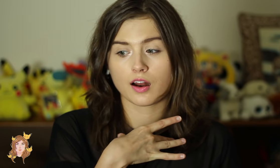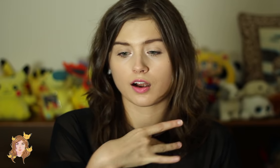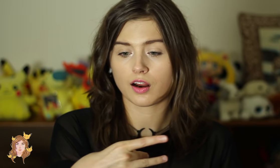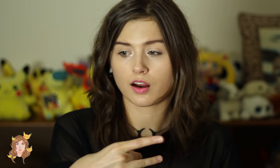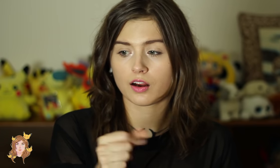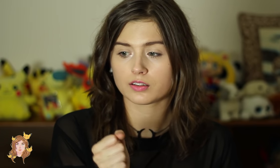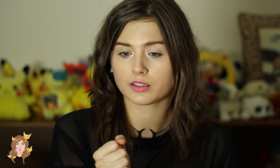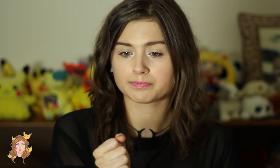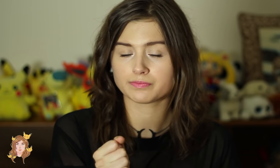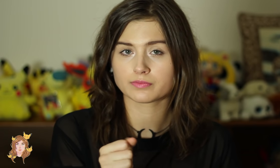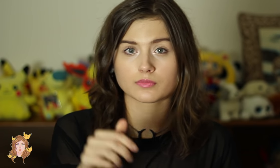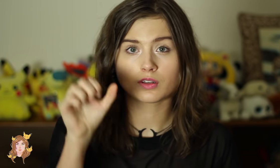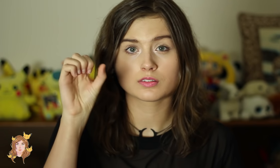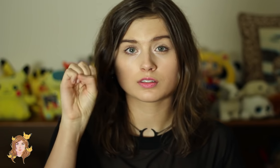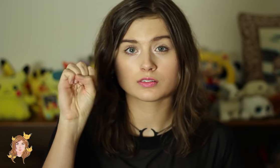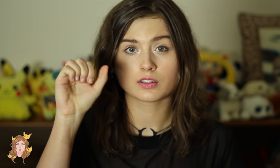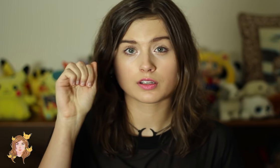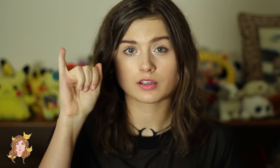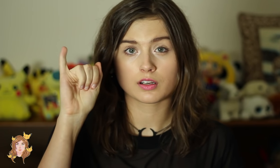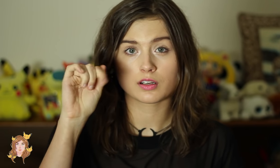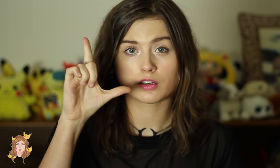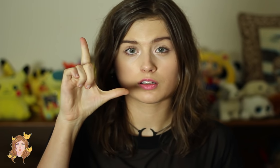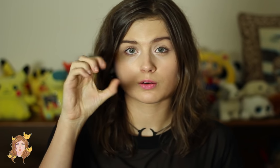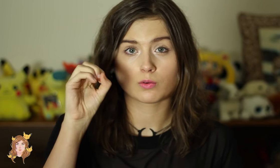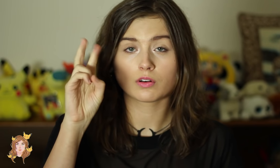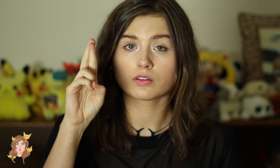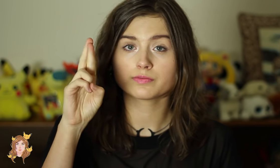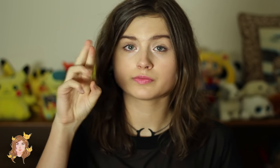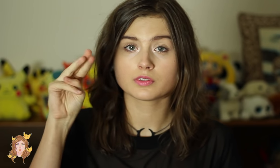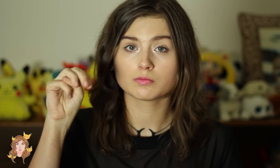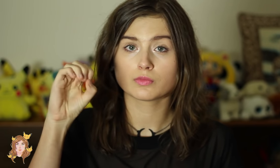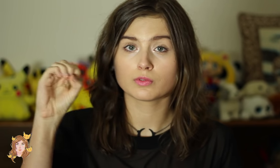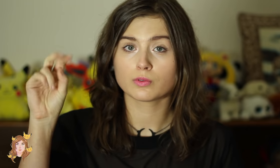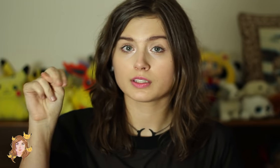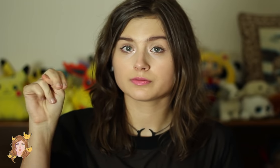I also like Sailor Moon!